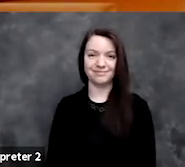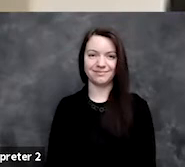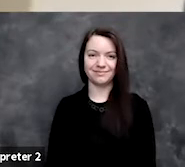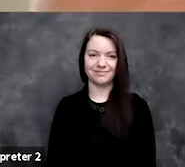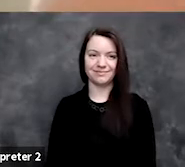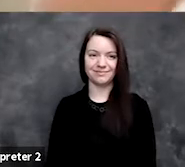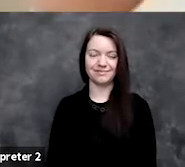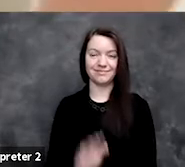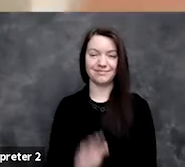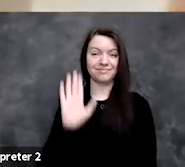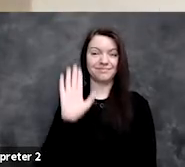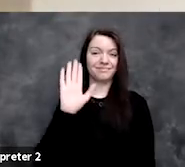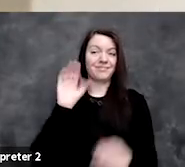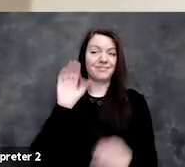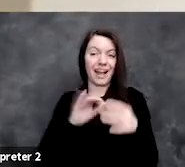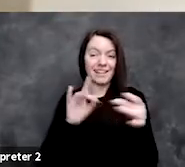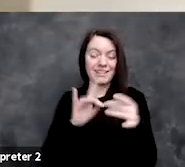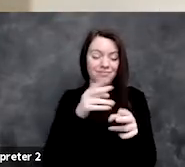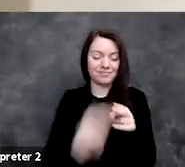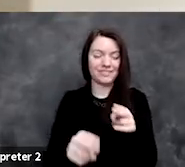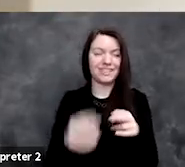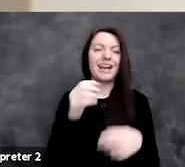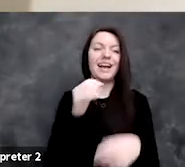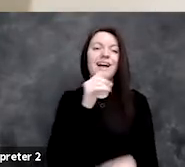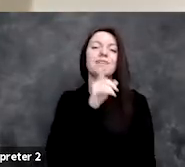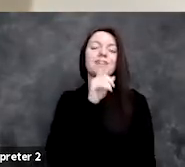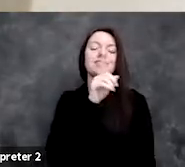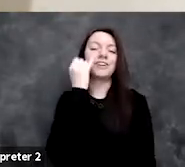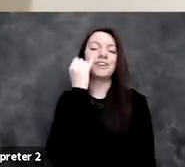I can say really briefly, I'm not sure if this is what anybody else will say,